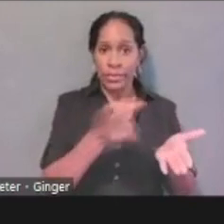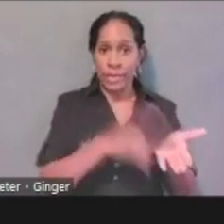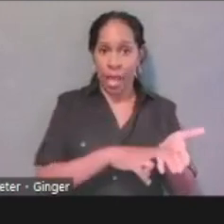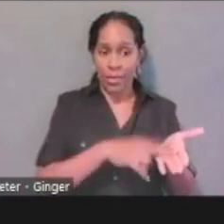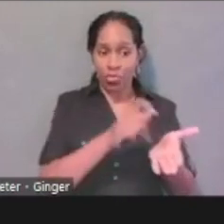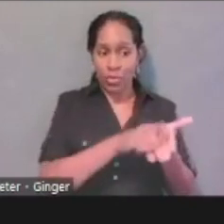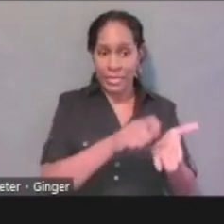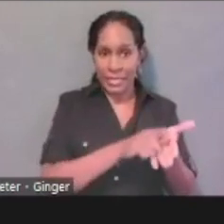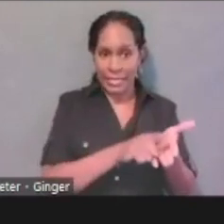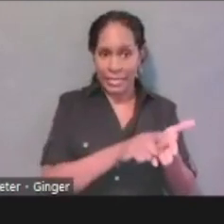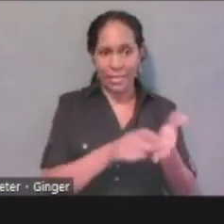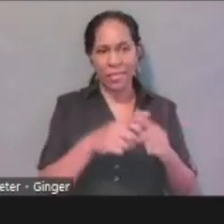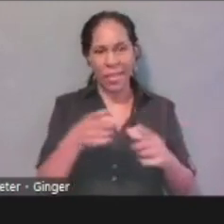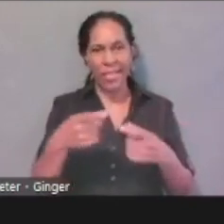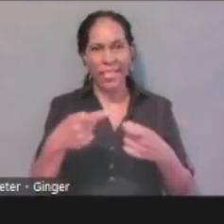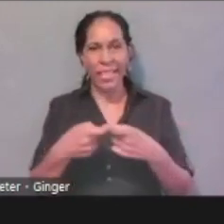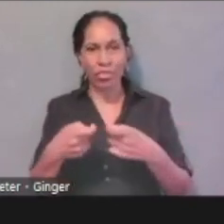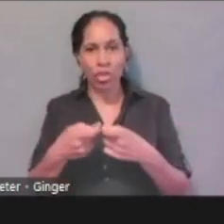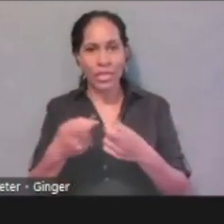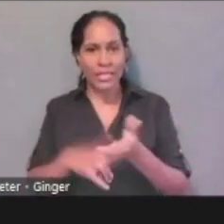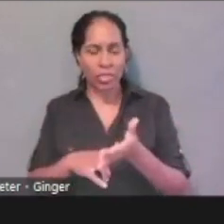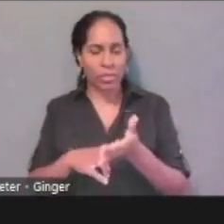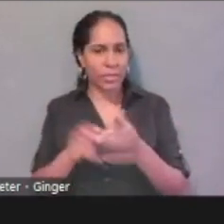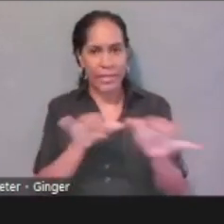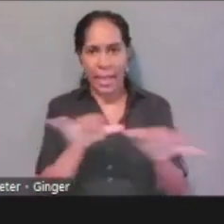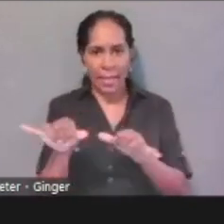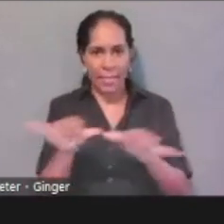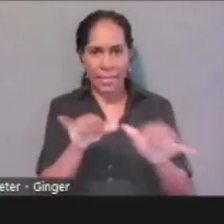it's their electronic signature, they would hit, Submit.